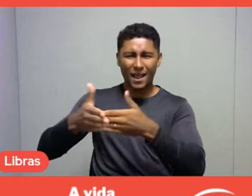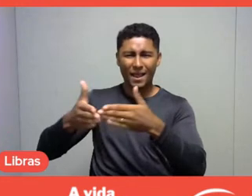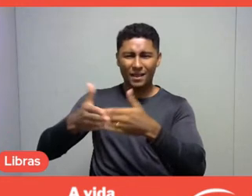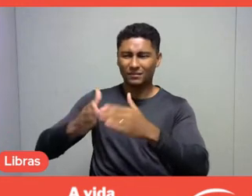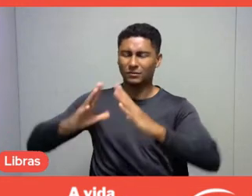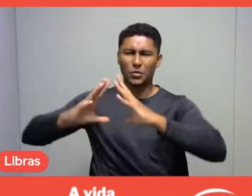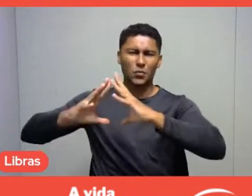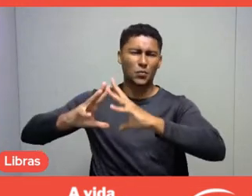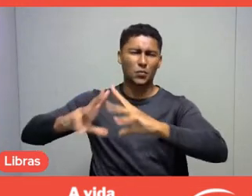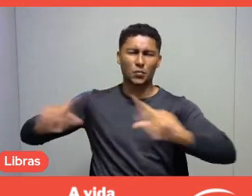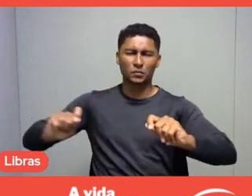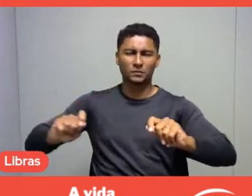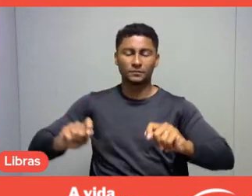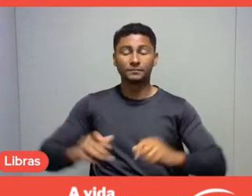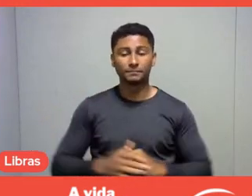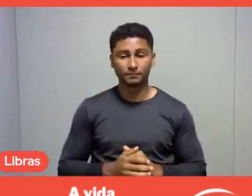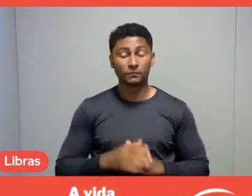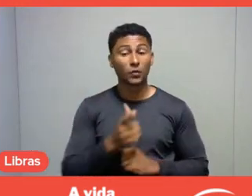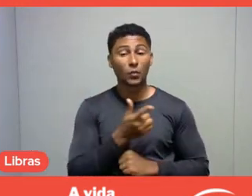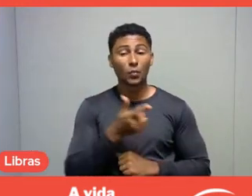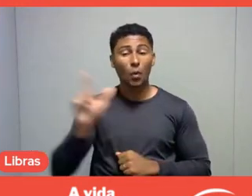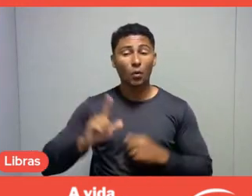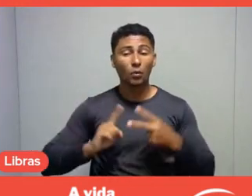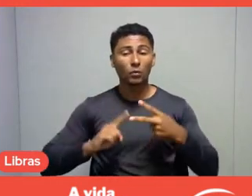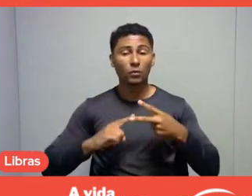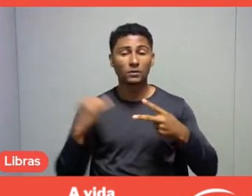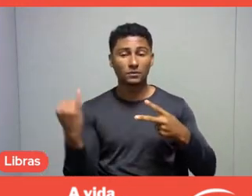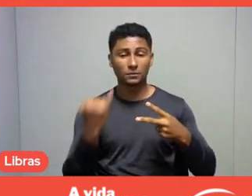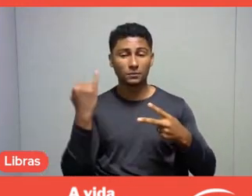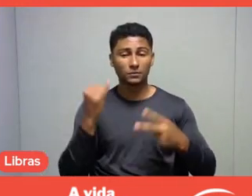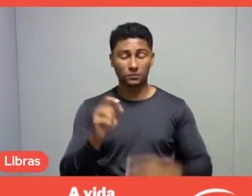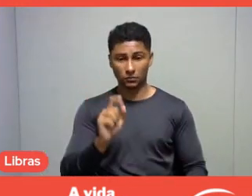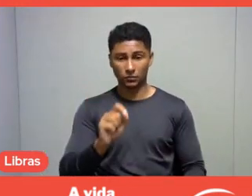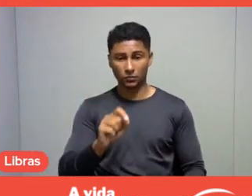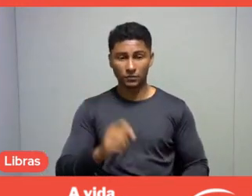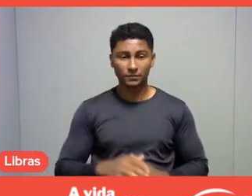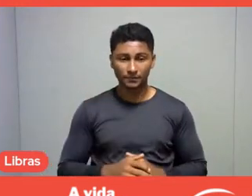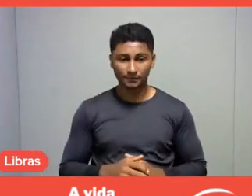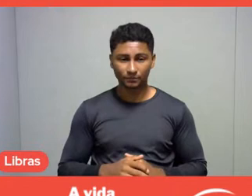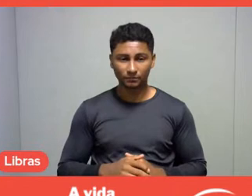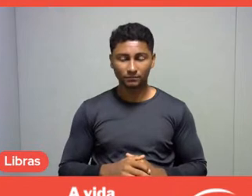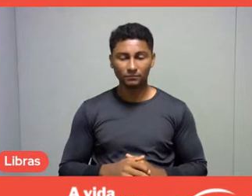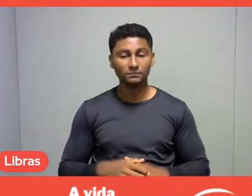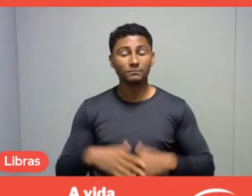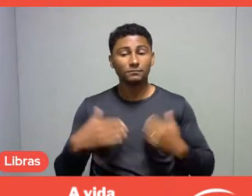Another important topic, Márcia and colleagues, which I consider in this theme of fruition,